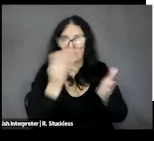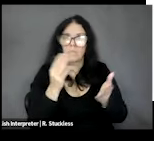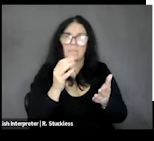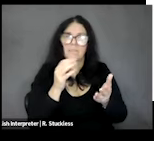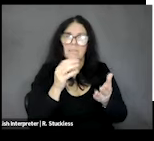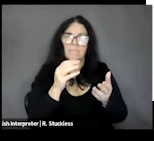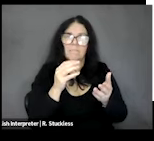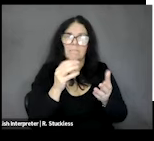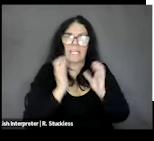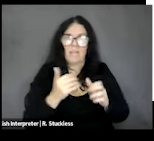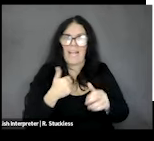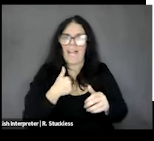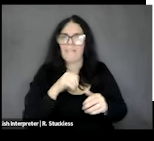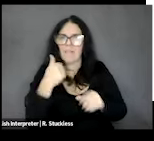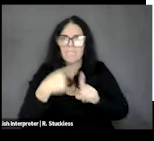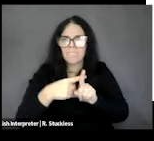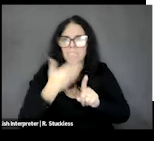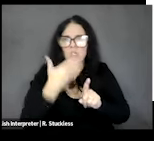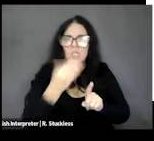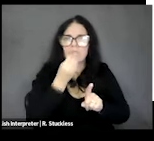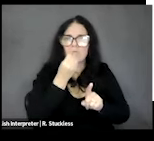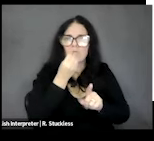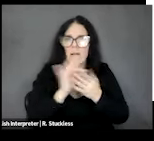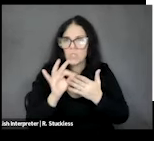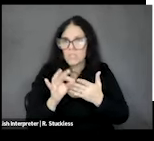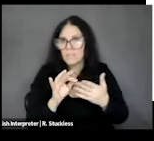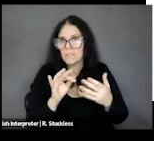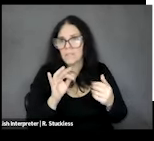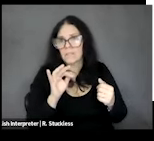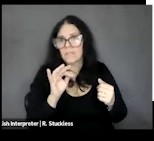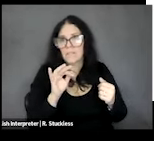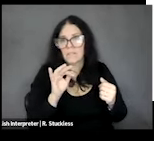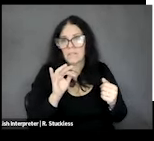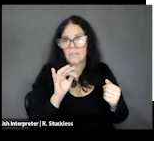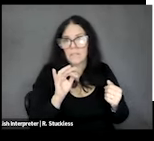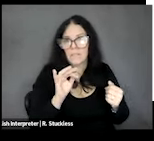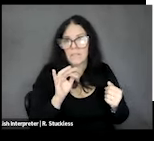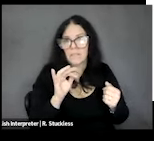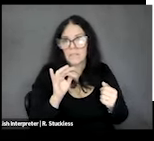They can provide incentives for doing that. That leads me into this last bullet point,